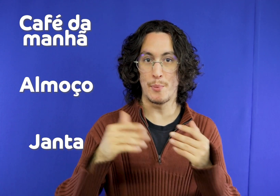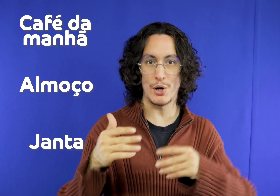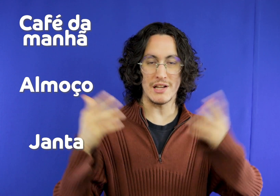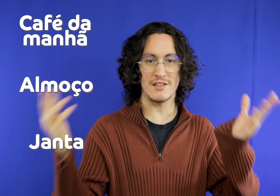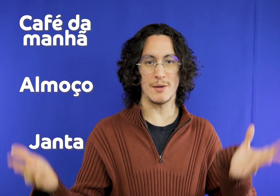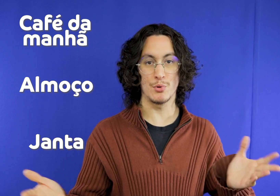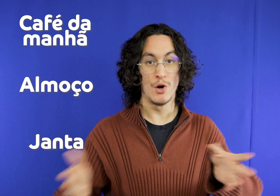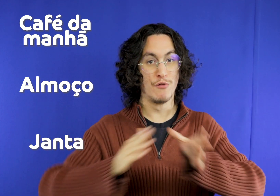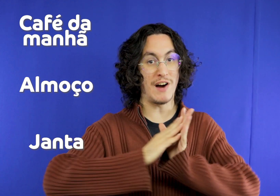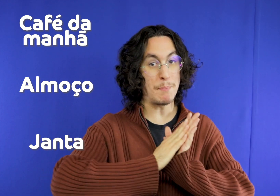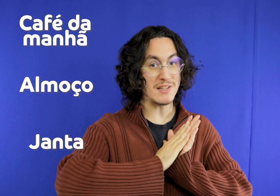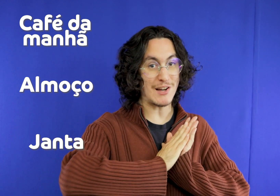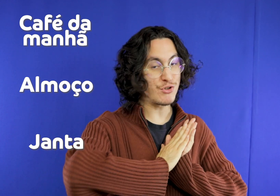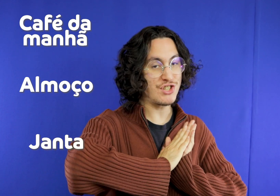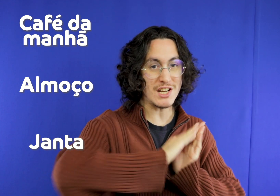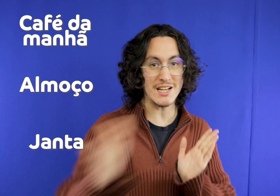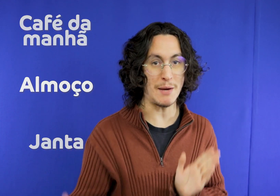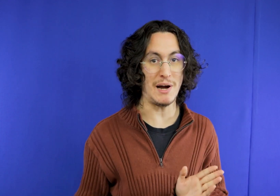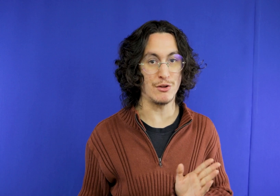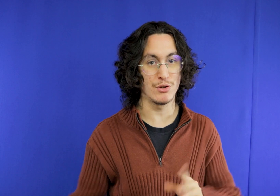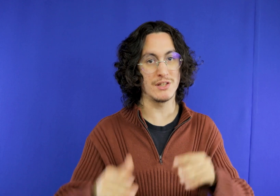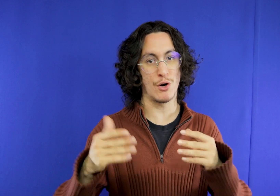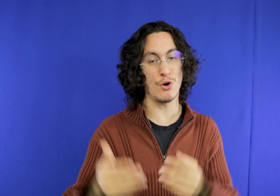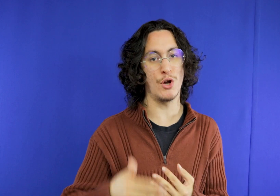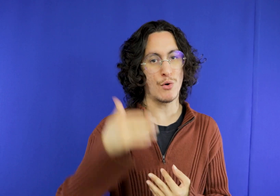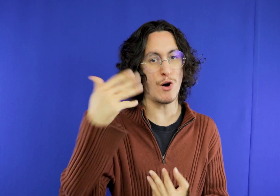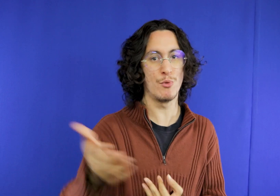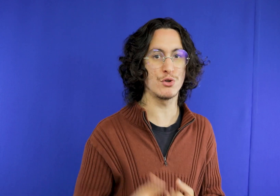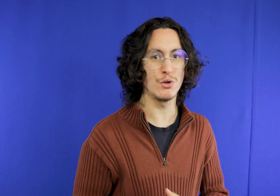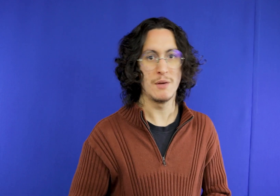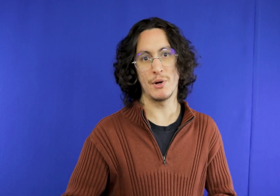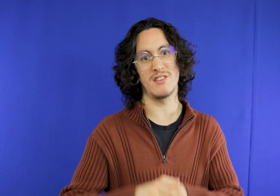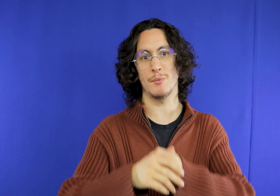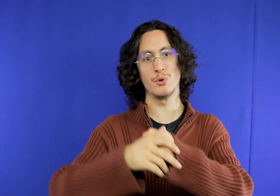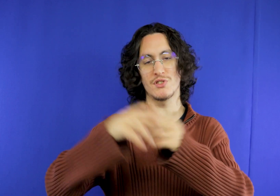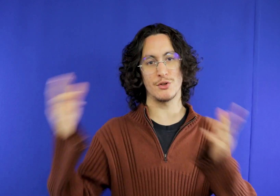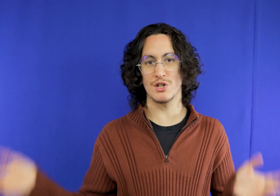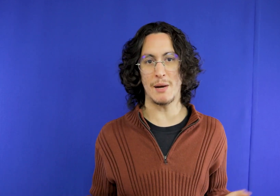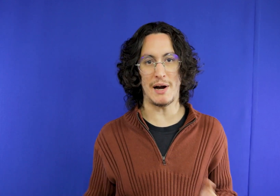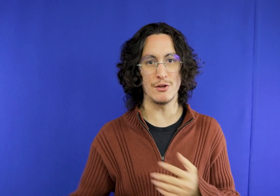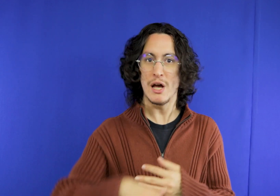script for example you will spend the day in Gramado and then put lunch for example downtown